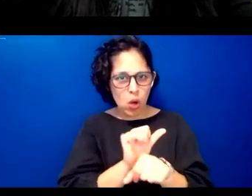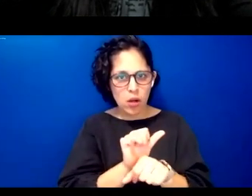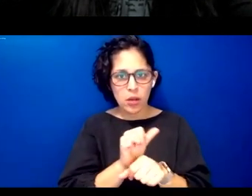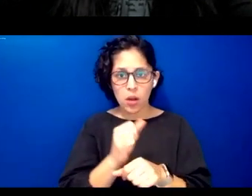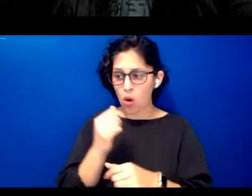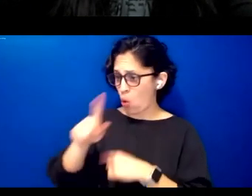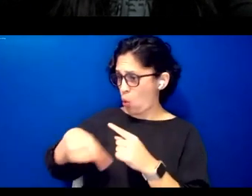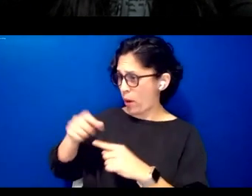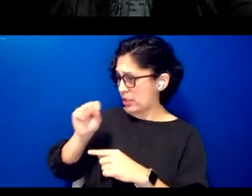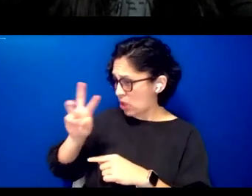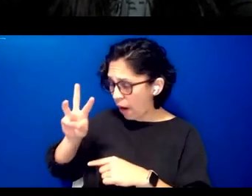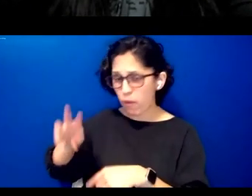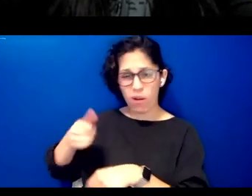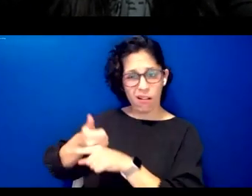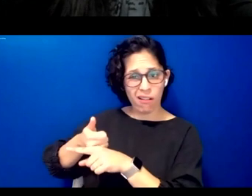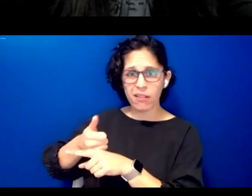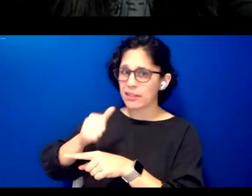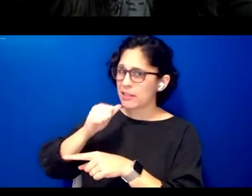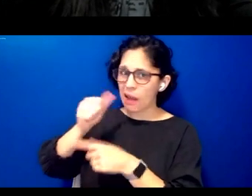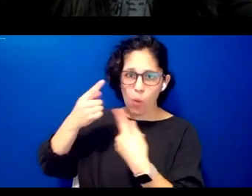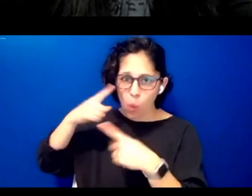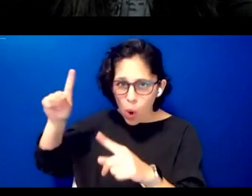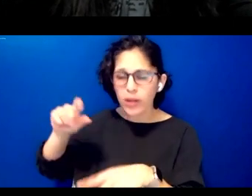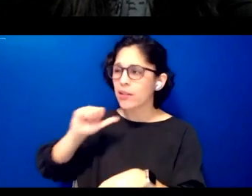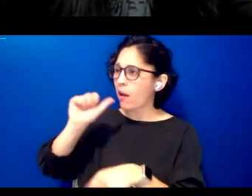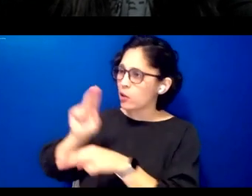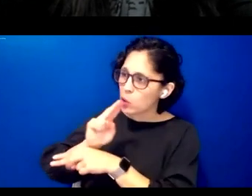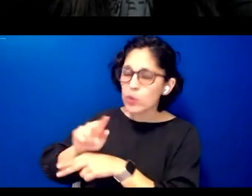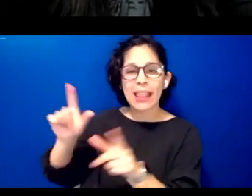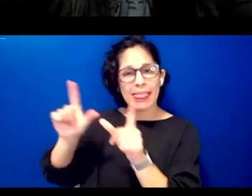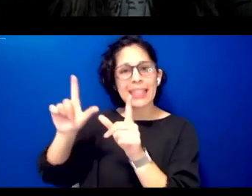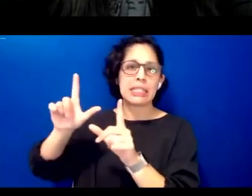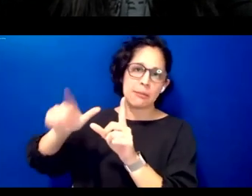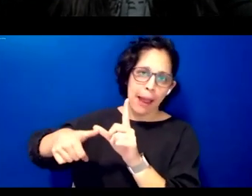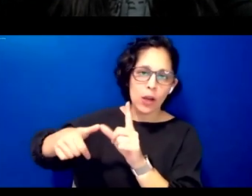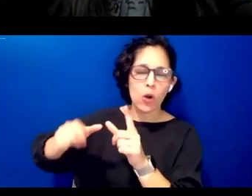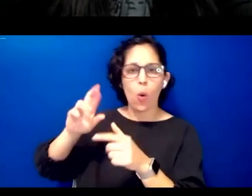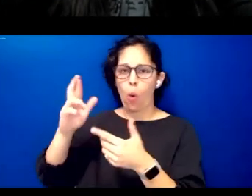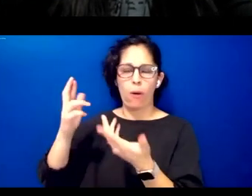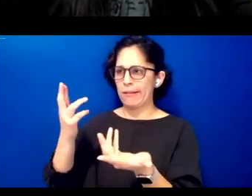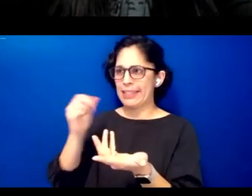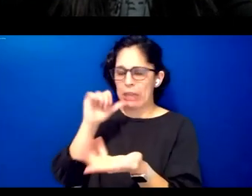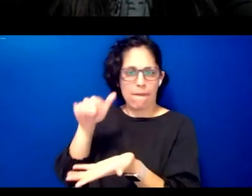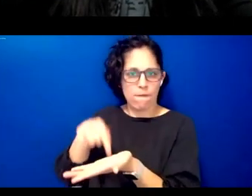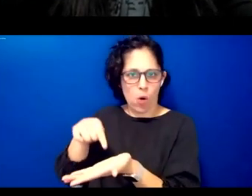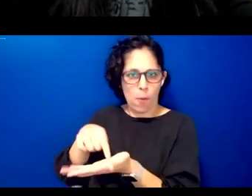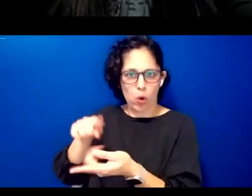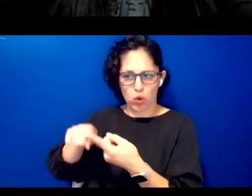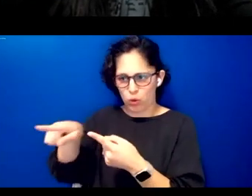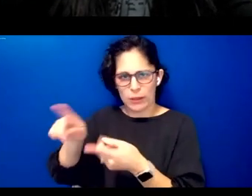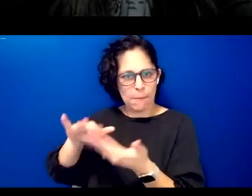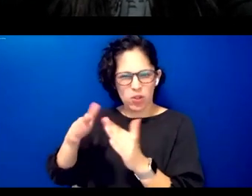supported or used or the license expires or it is now not affordable to the community